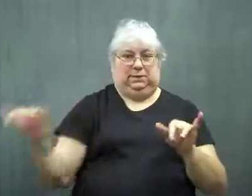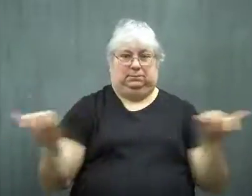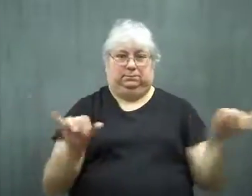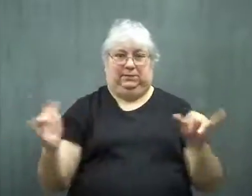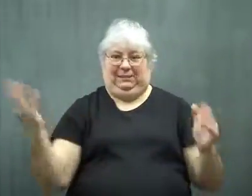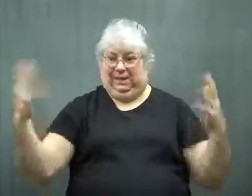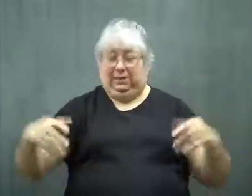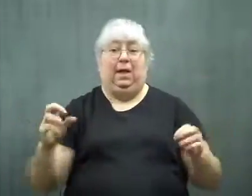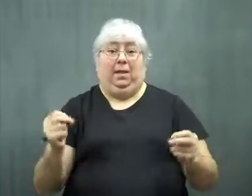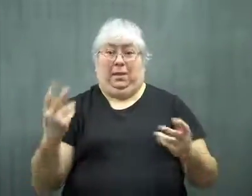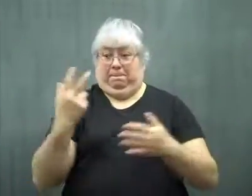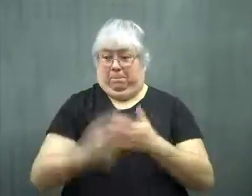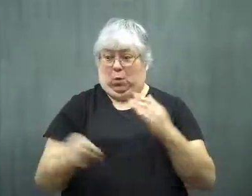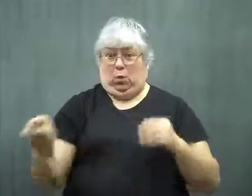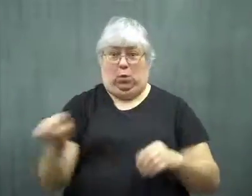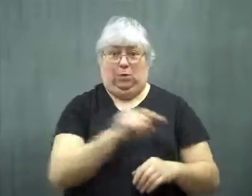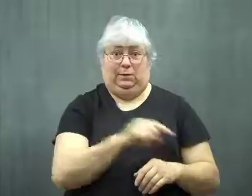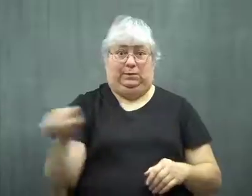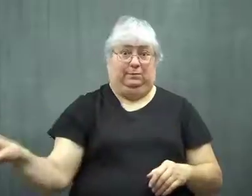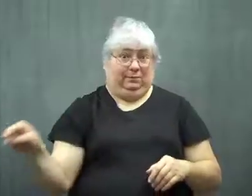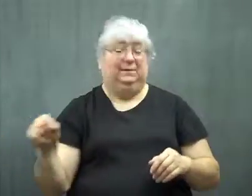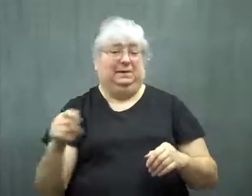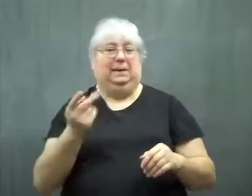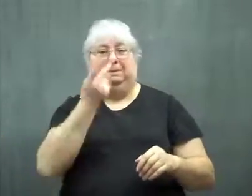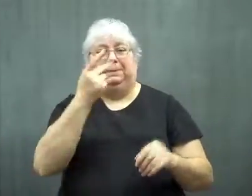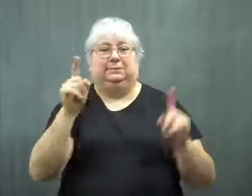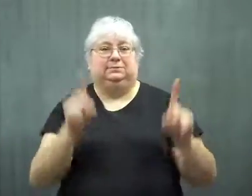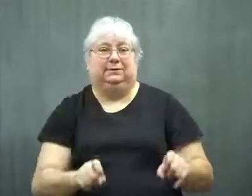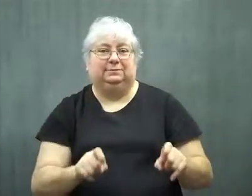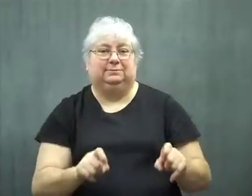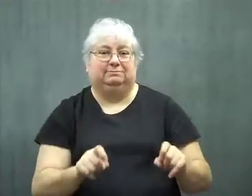Both did this for five days, then both groups submitted to urine tests.